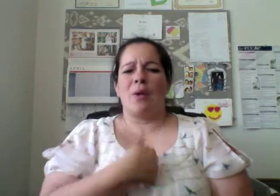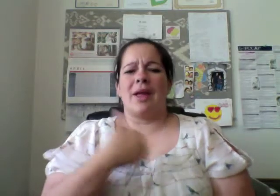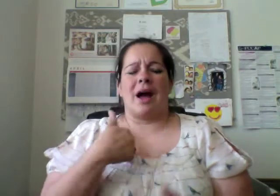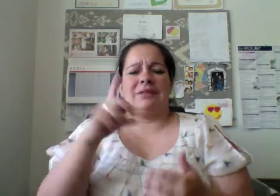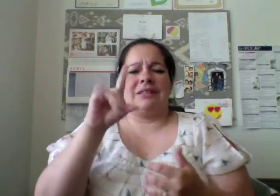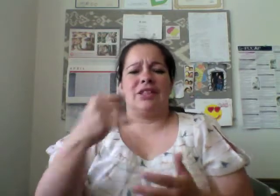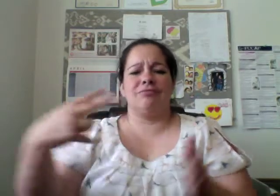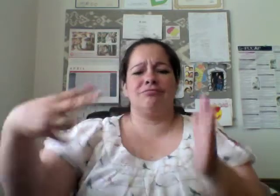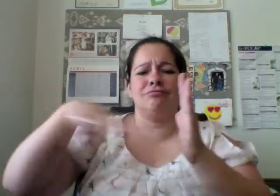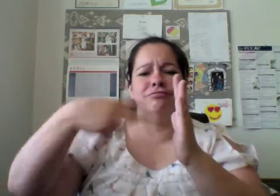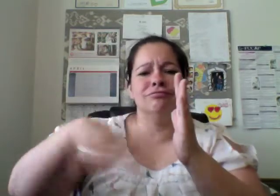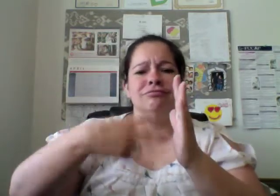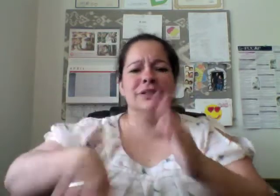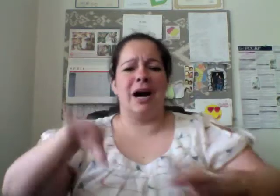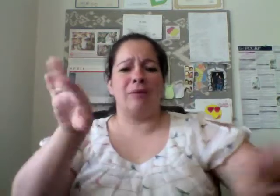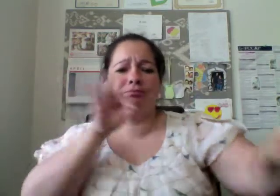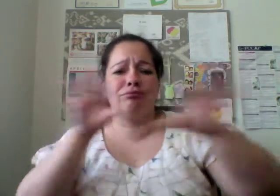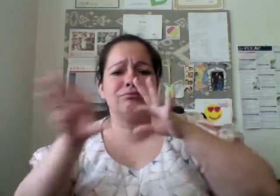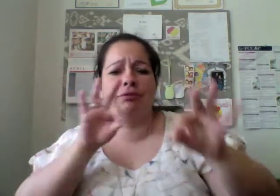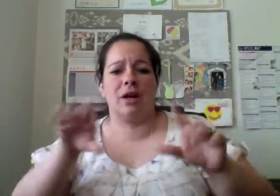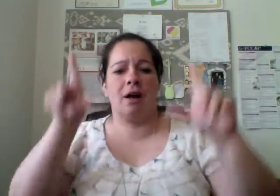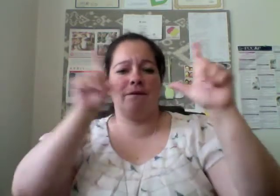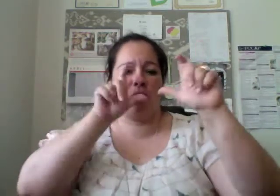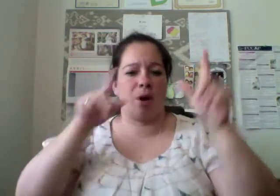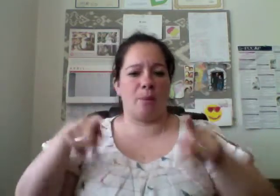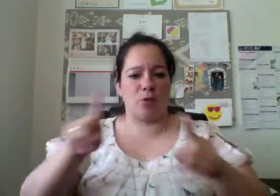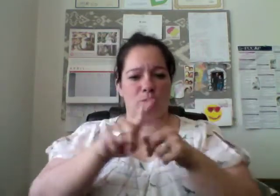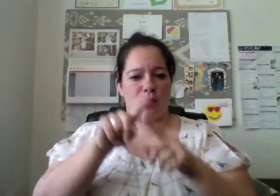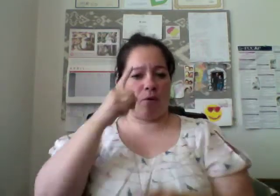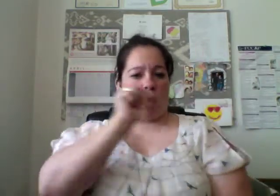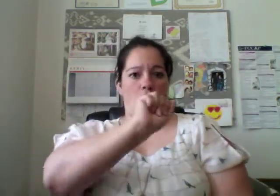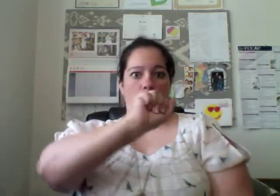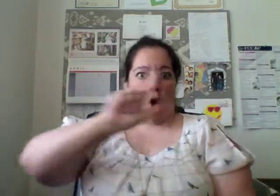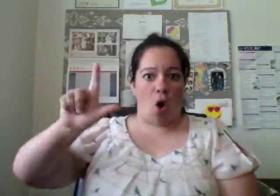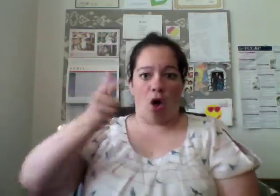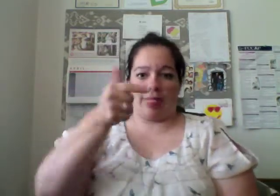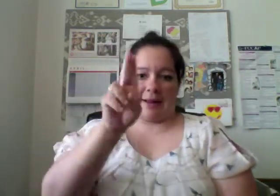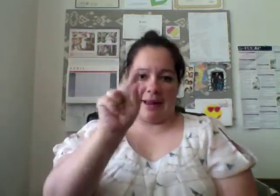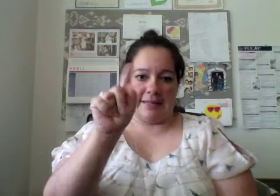We will have a DJ, dancing, appetizers, and photo opportunities for all guests.